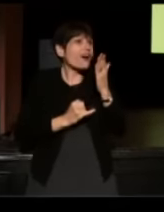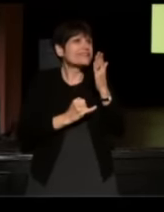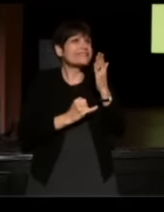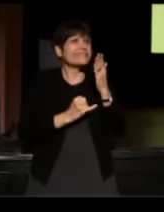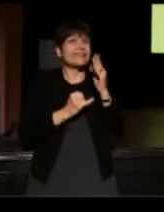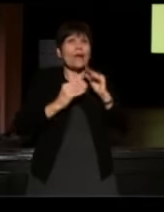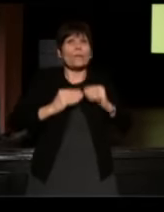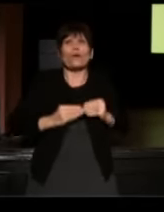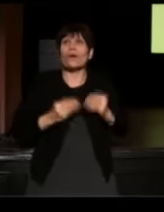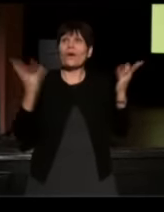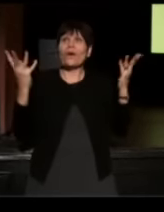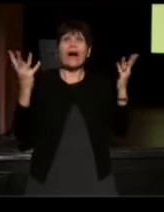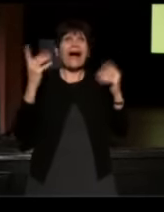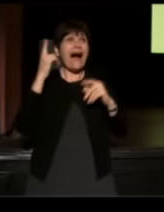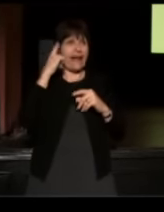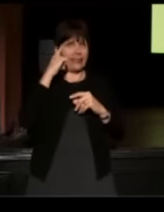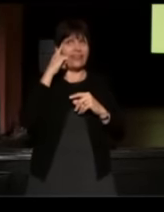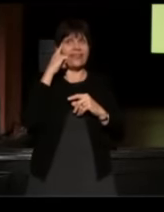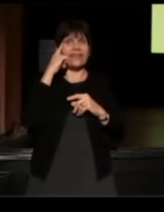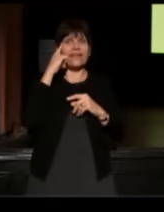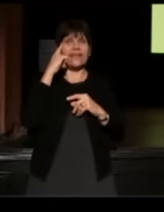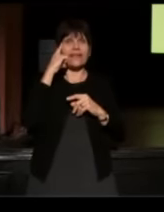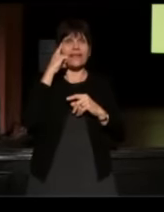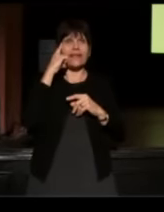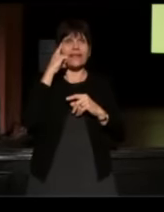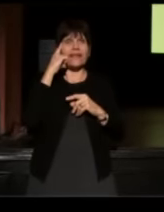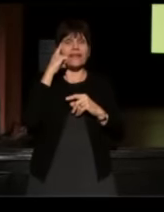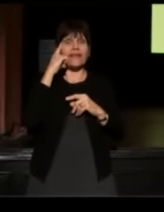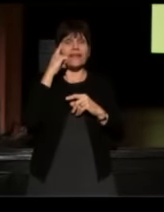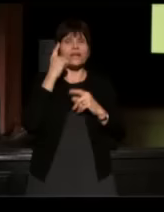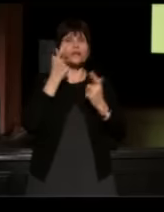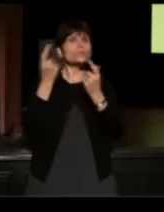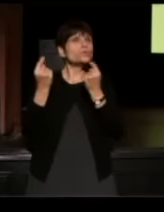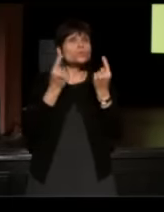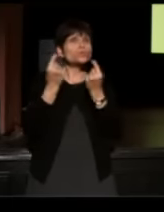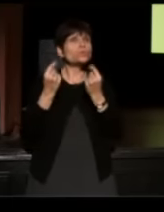I think that what we try and do at Story Corps